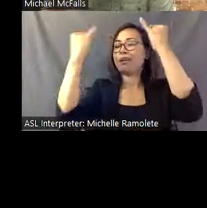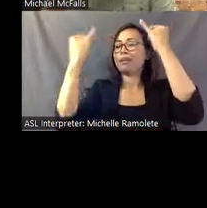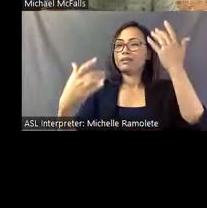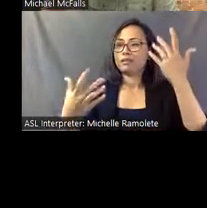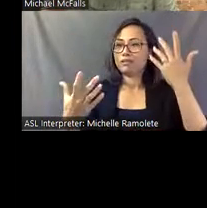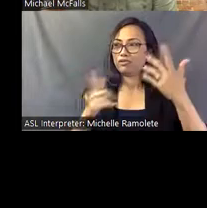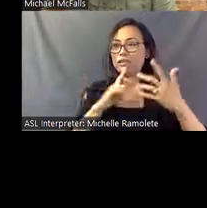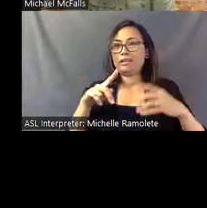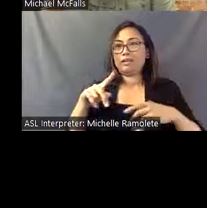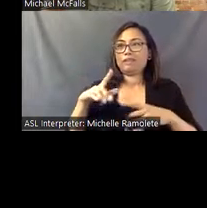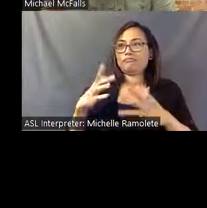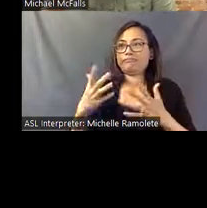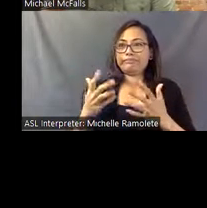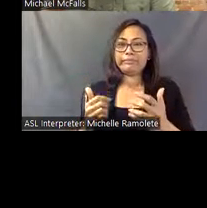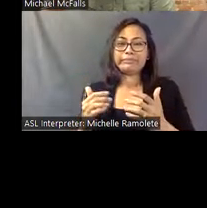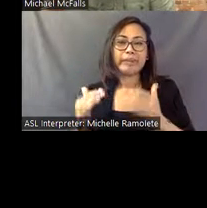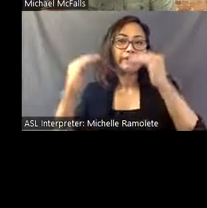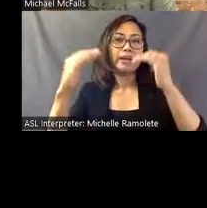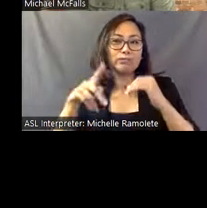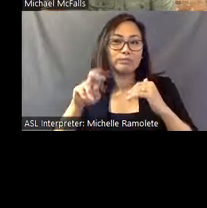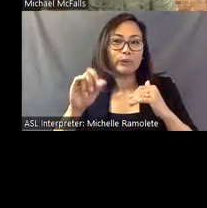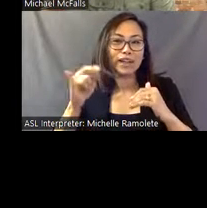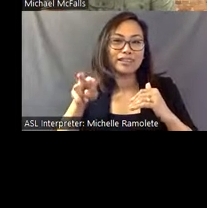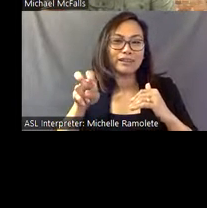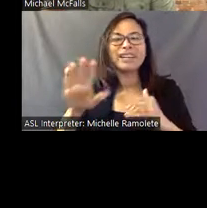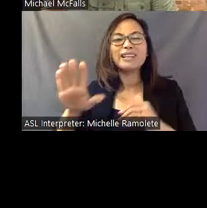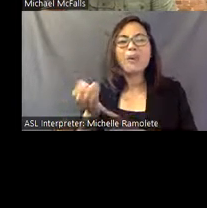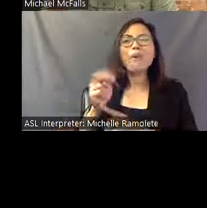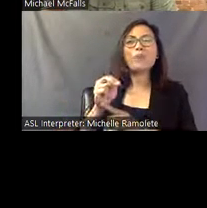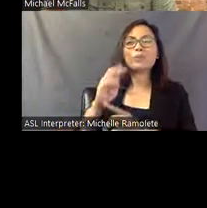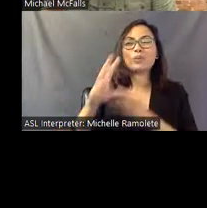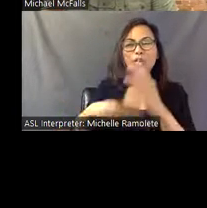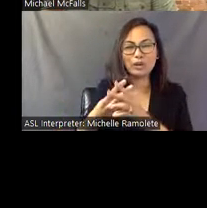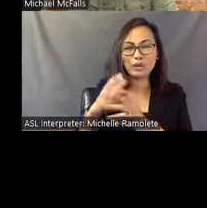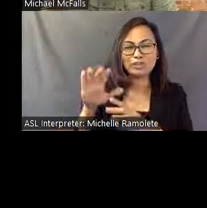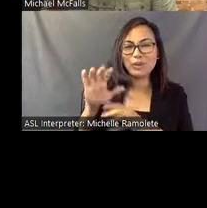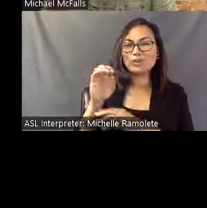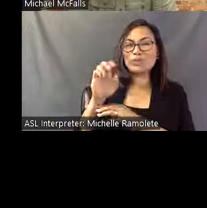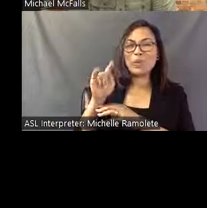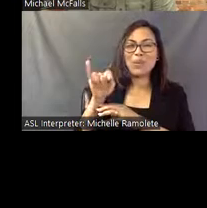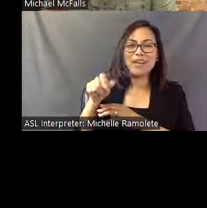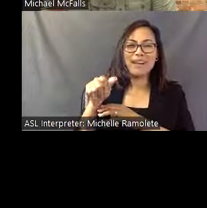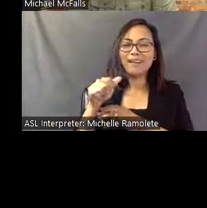In some way, it's his own utopia that he's building. As I said earlier, Eddie never felt like he fit in.